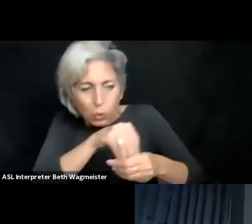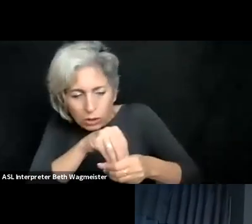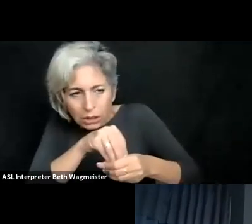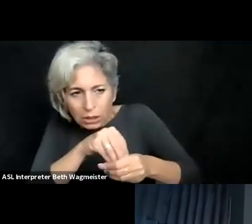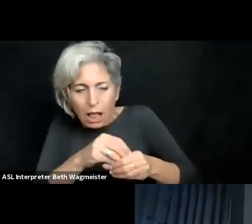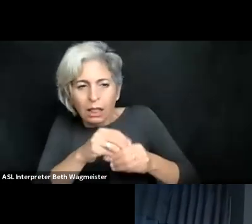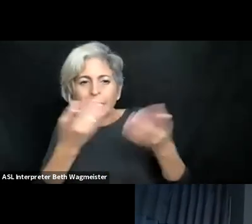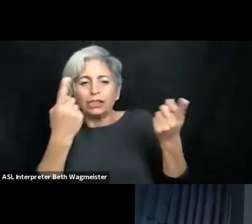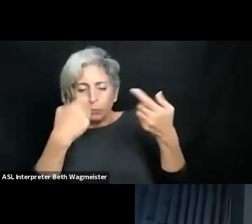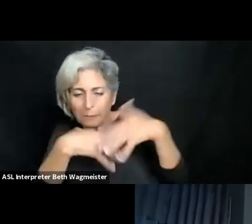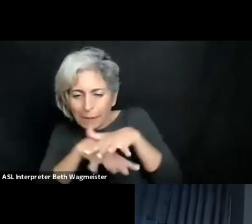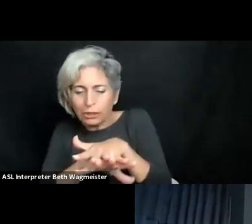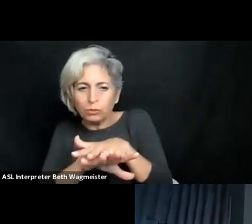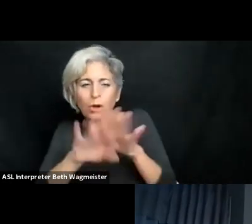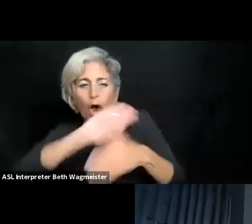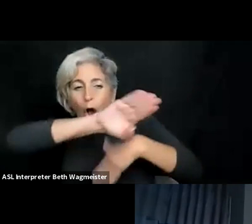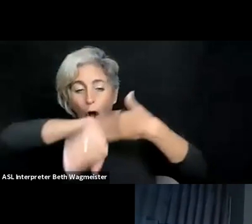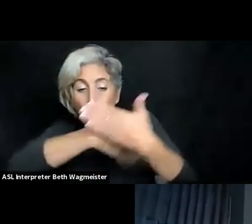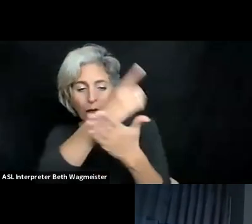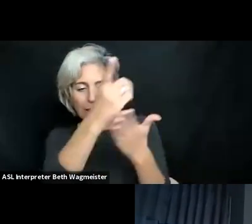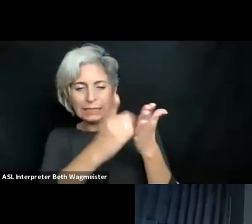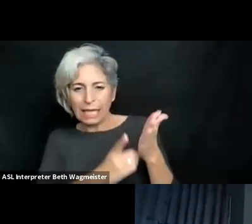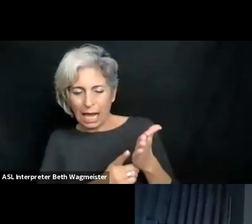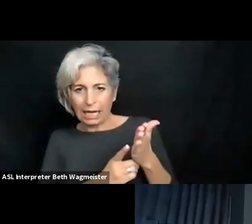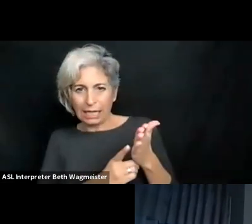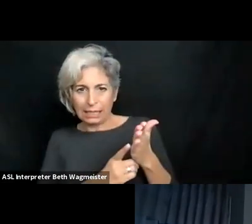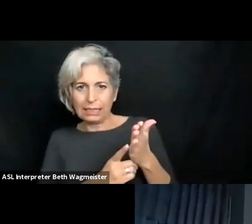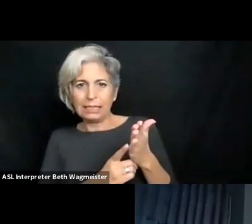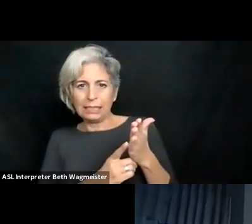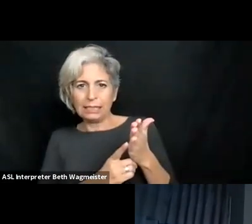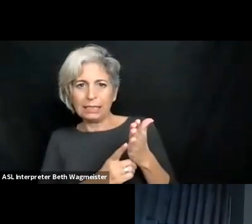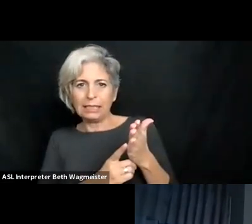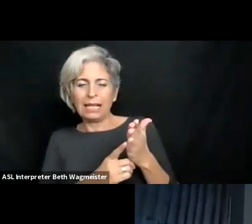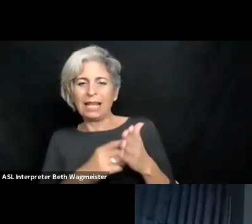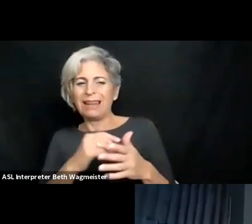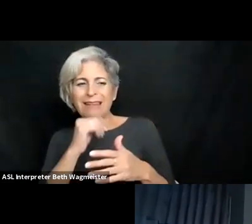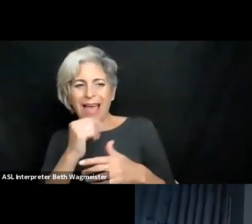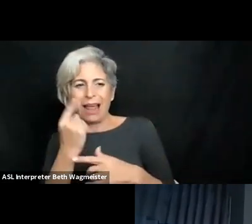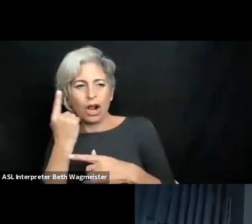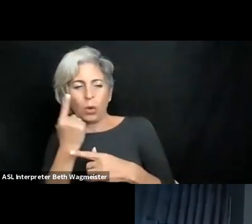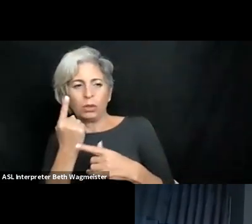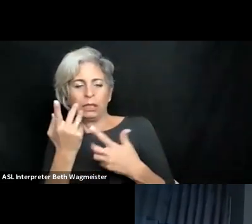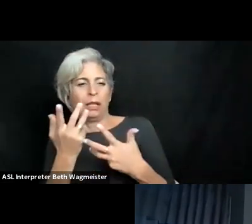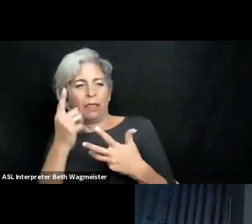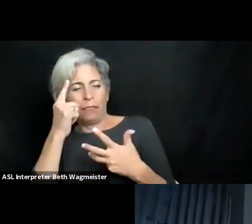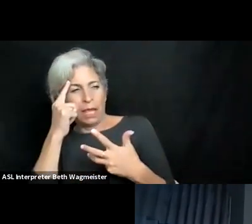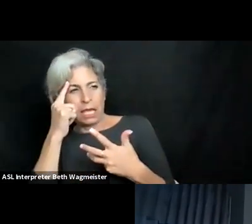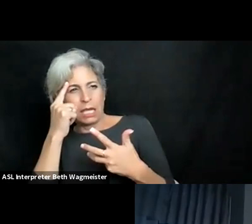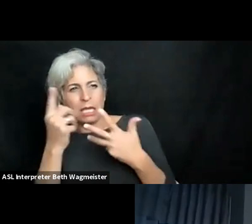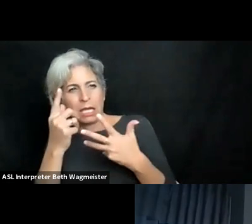classes. Not as add-on, so there needs to be like a mainstream part to all design and